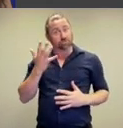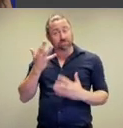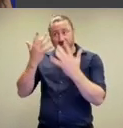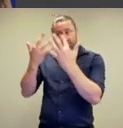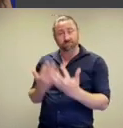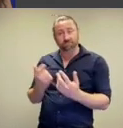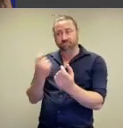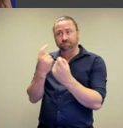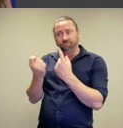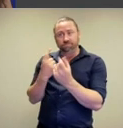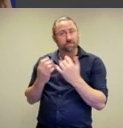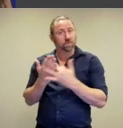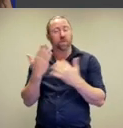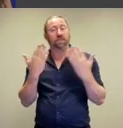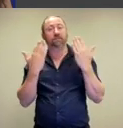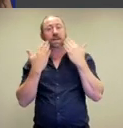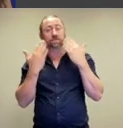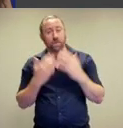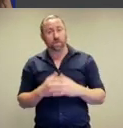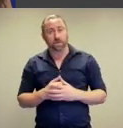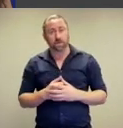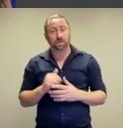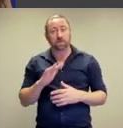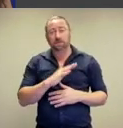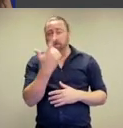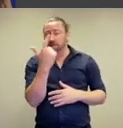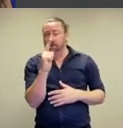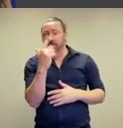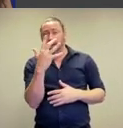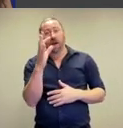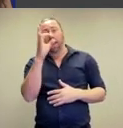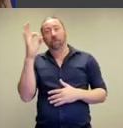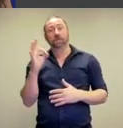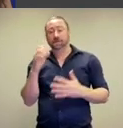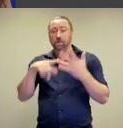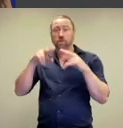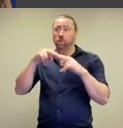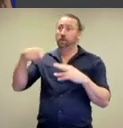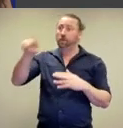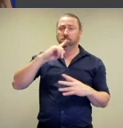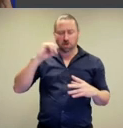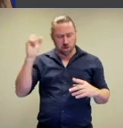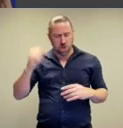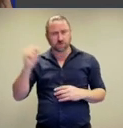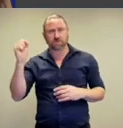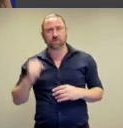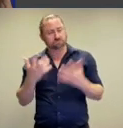interesting results on facebook.